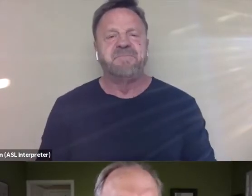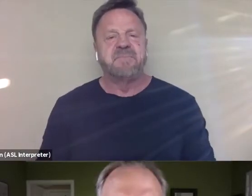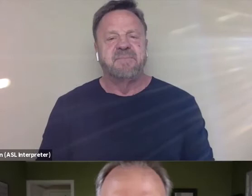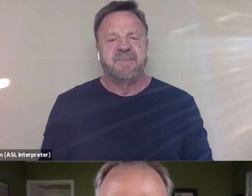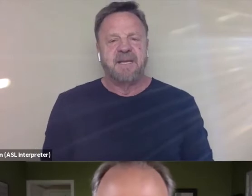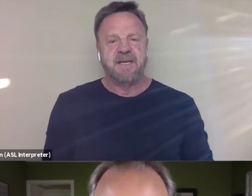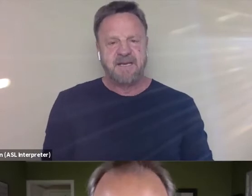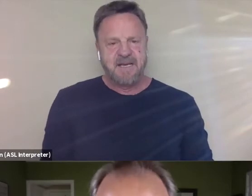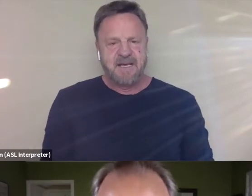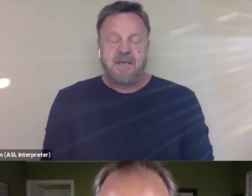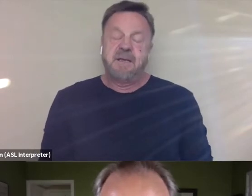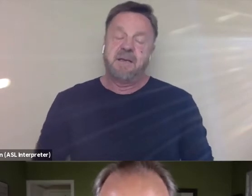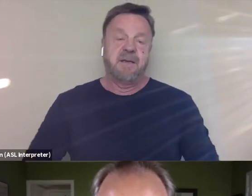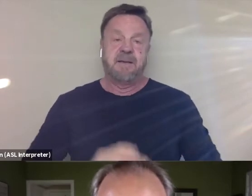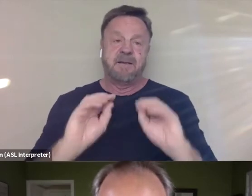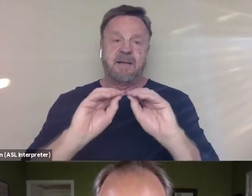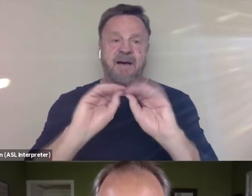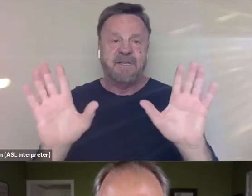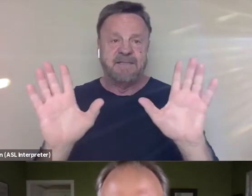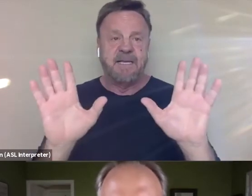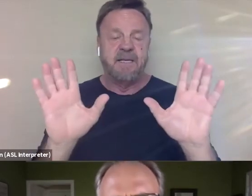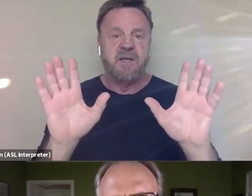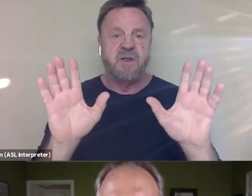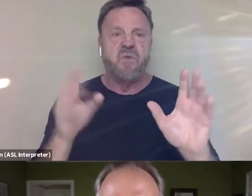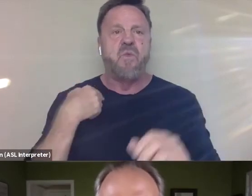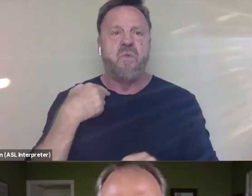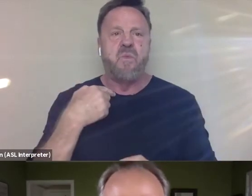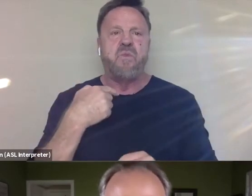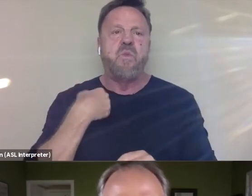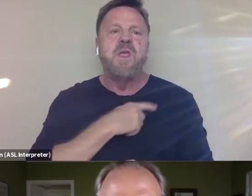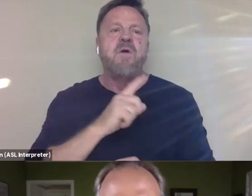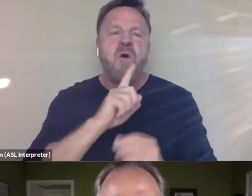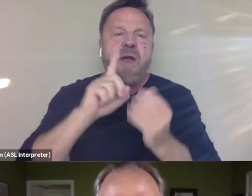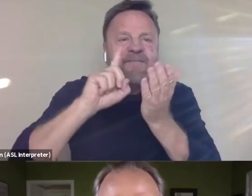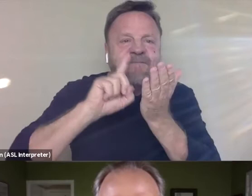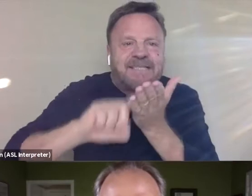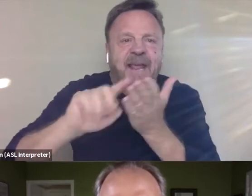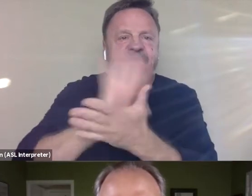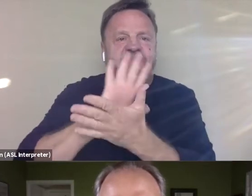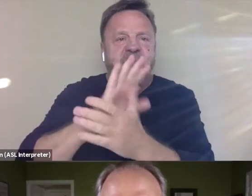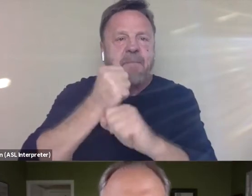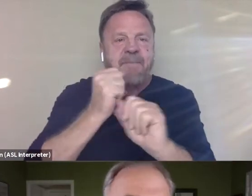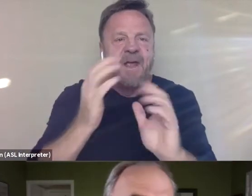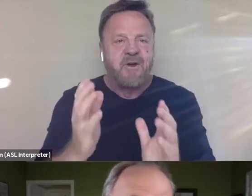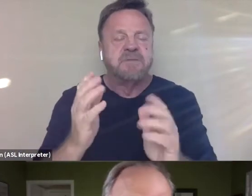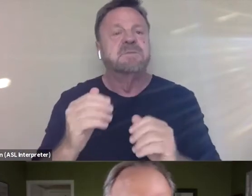I mean, obviously, we're investigative filmmakers. We absolutely wanted to, and are obligated,